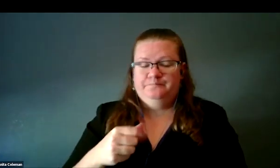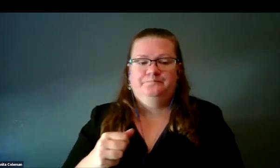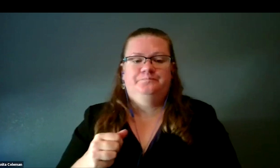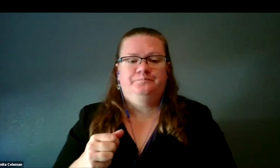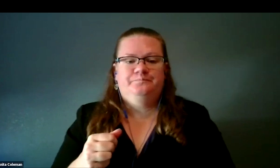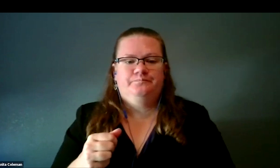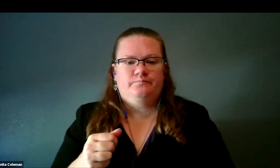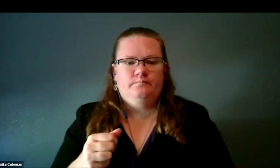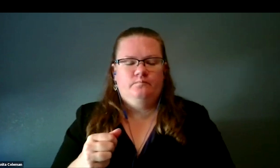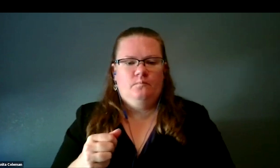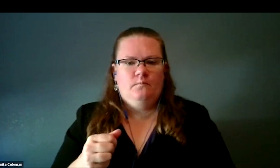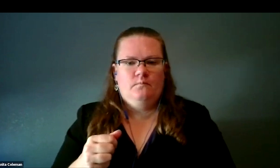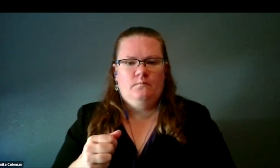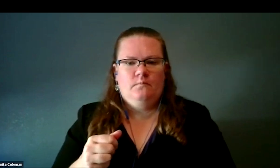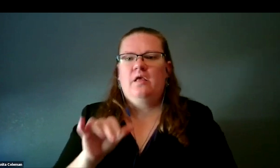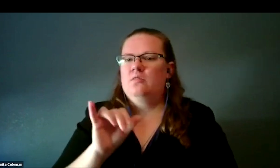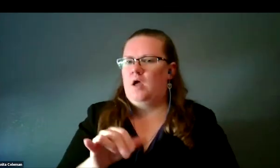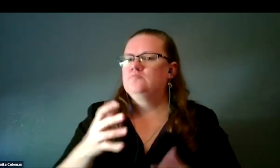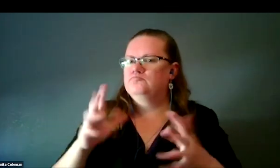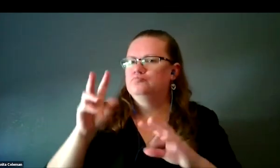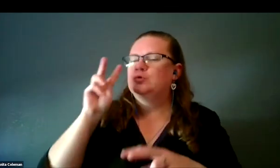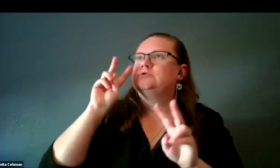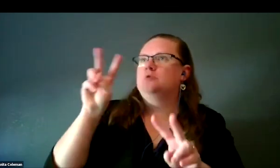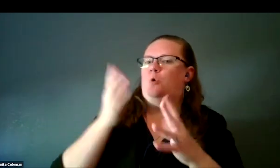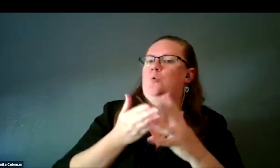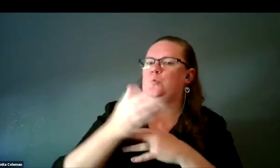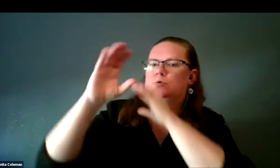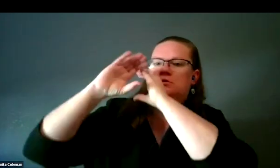was observed by Hubble Space Telescope,